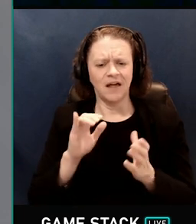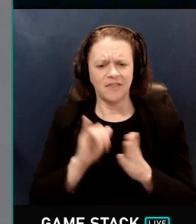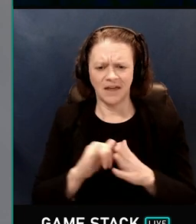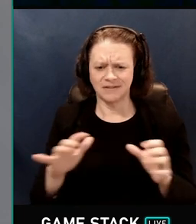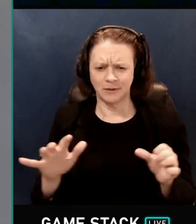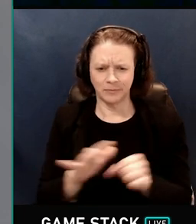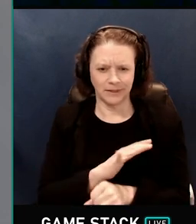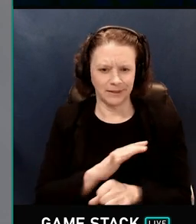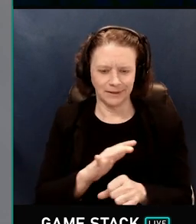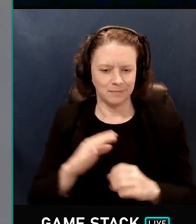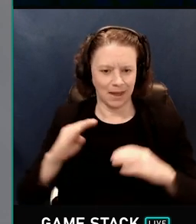importance sampling.